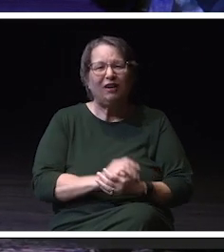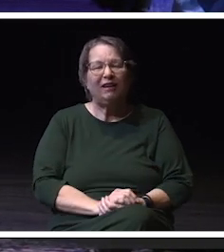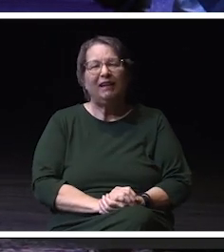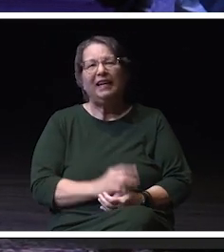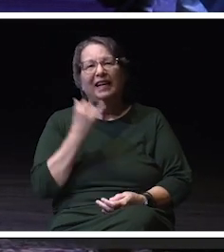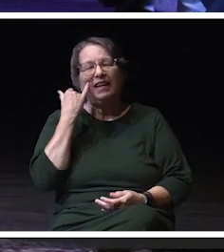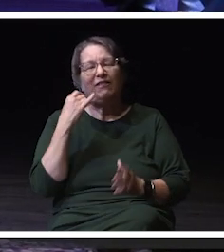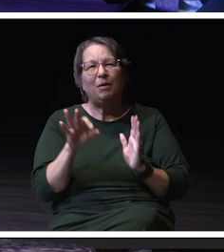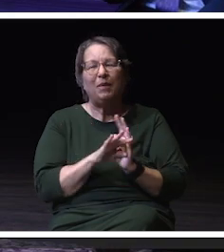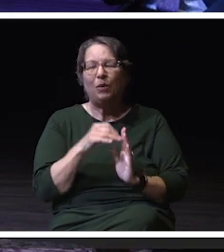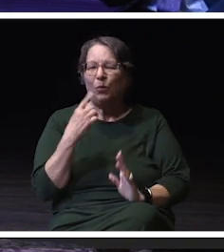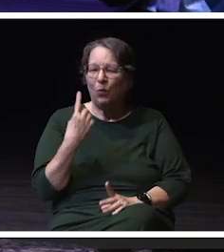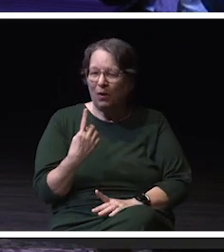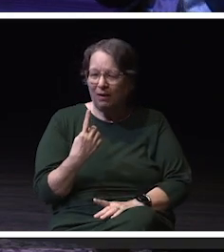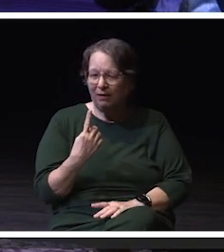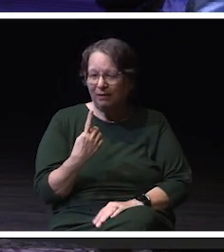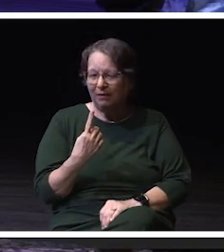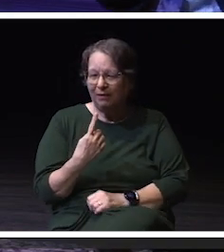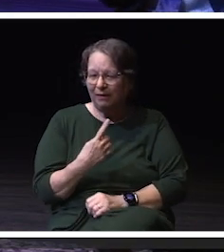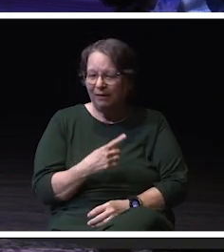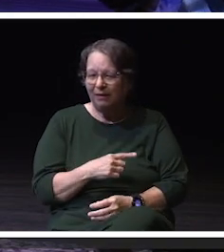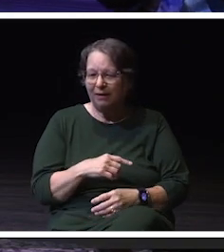I for me, I would probably have to say Chancellor King.